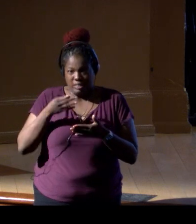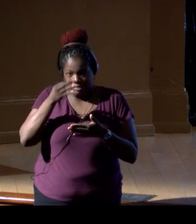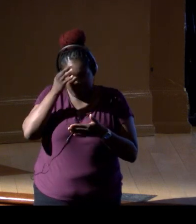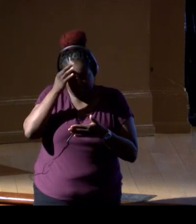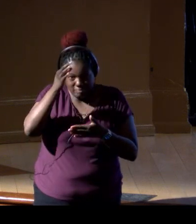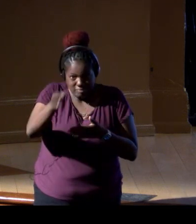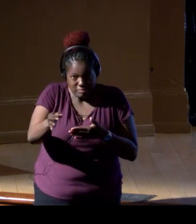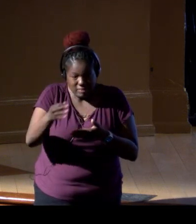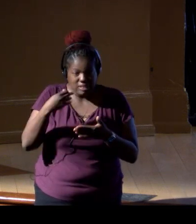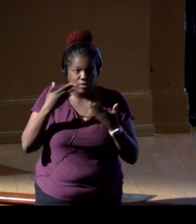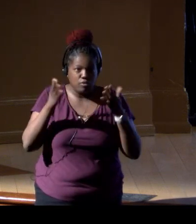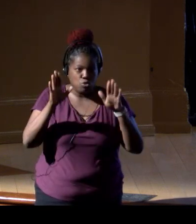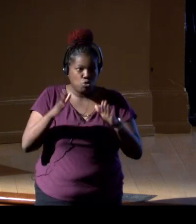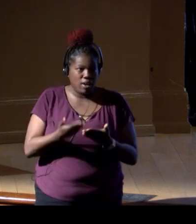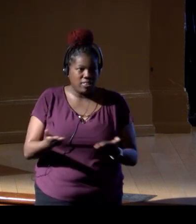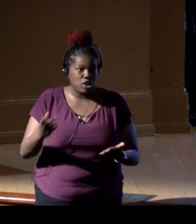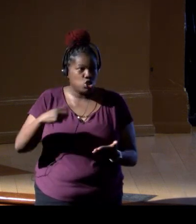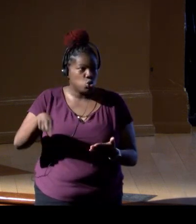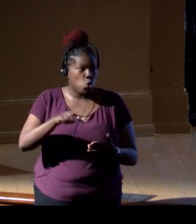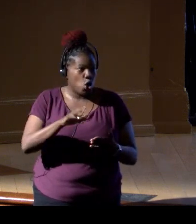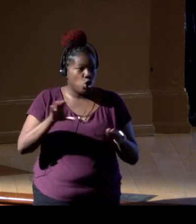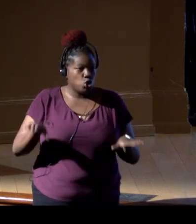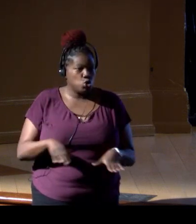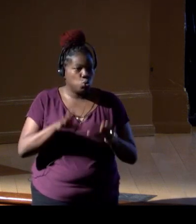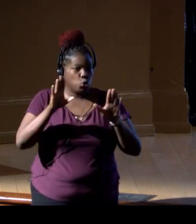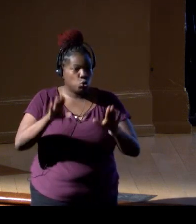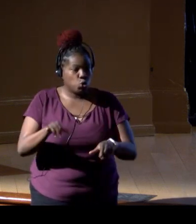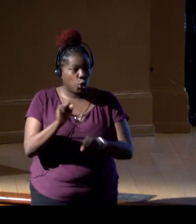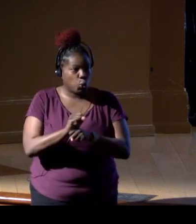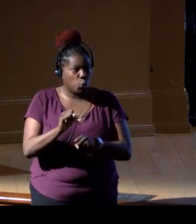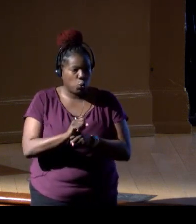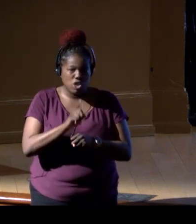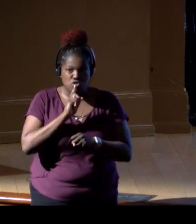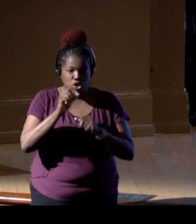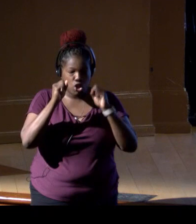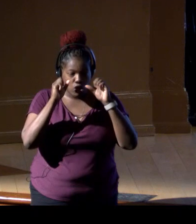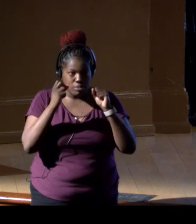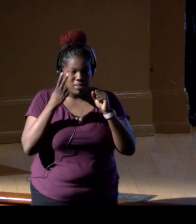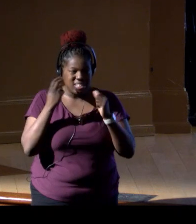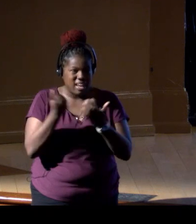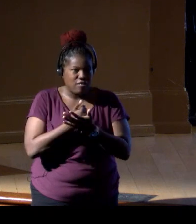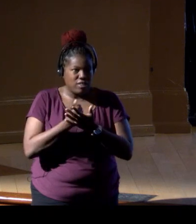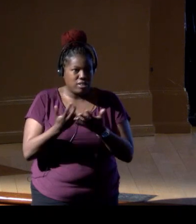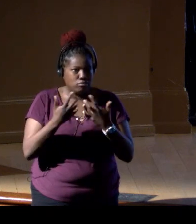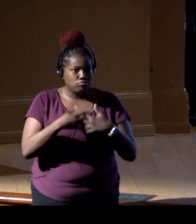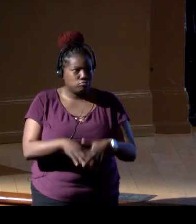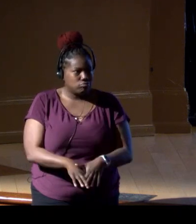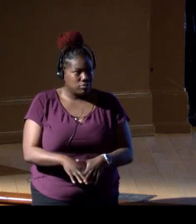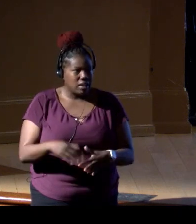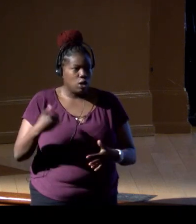You guys are all doing great things, and it's really fantastic to see it come together. We're pivoting from having to do these pilot studies,